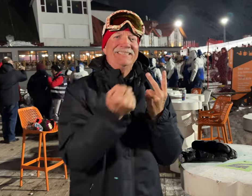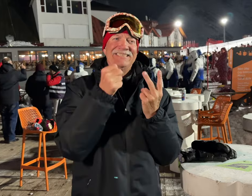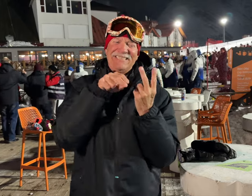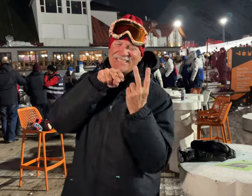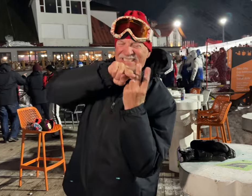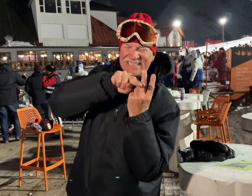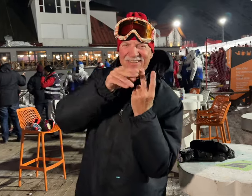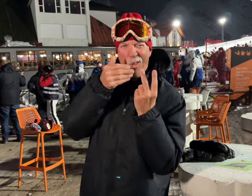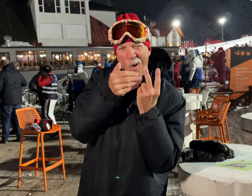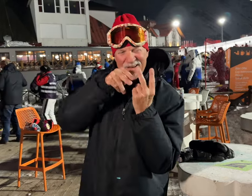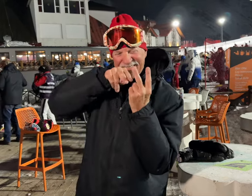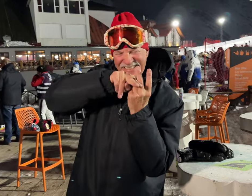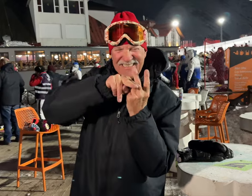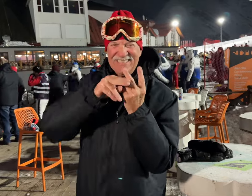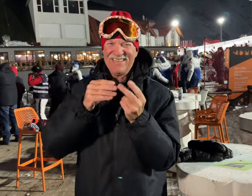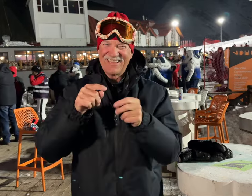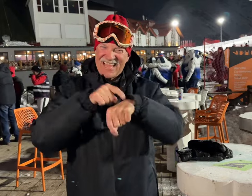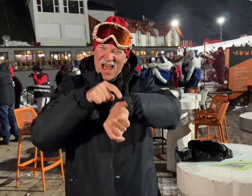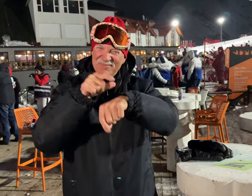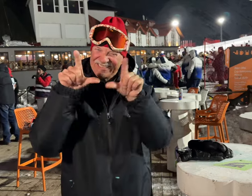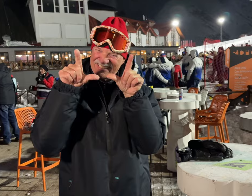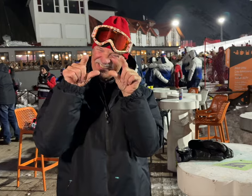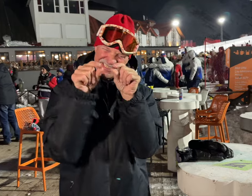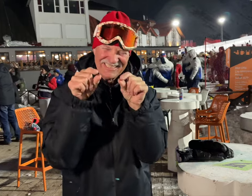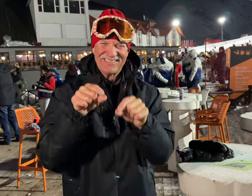not hit them to beat time. Otherwise, you would trip over.